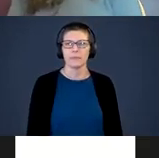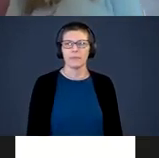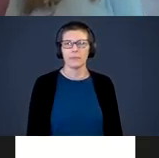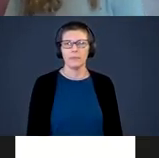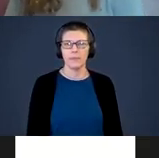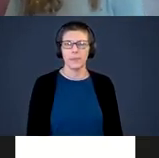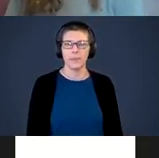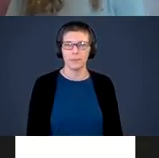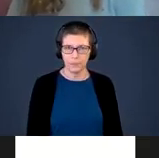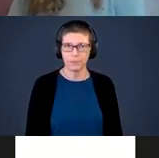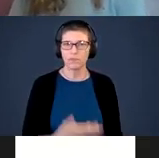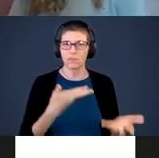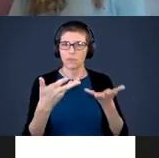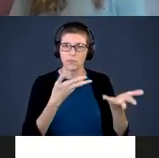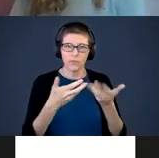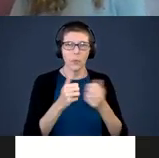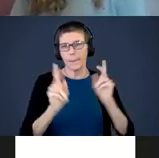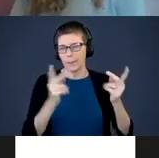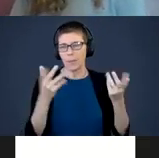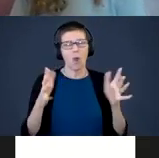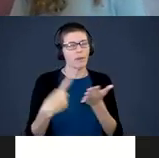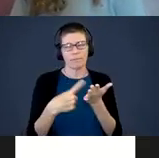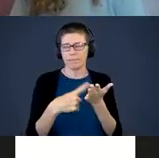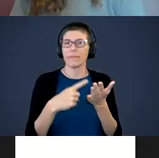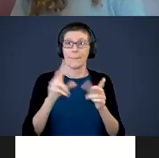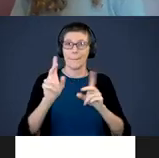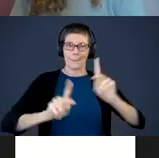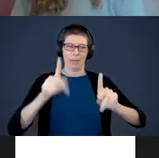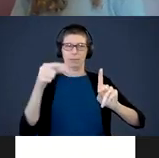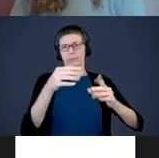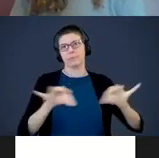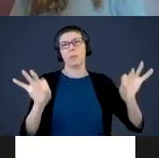Interactions with people -we already talked about how important people are, but it is